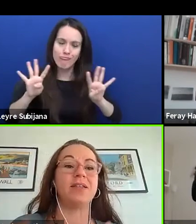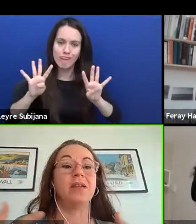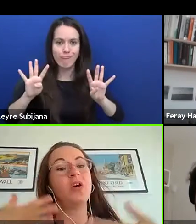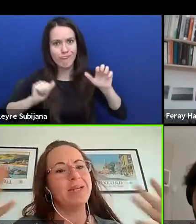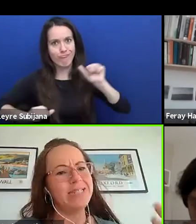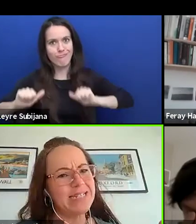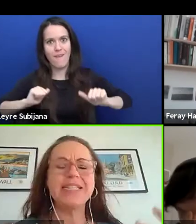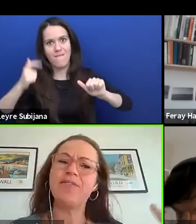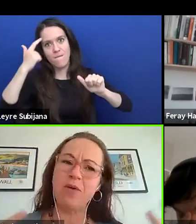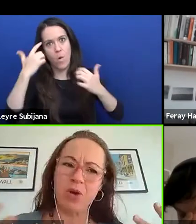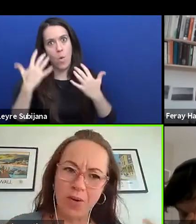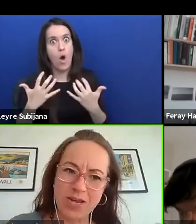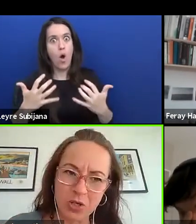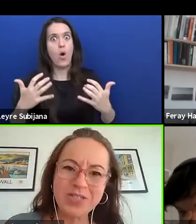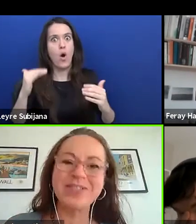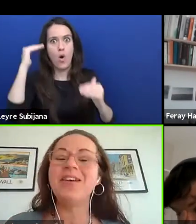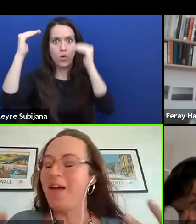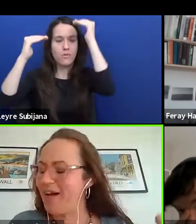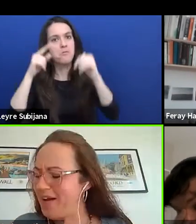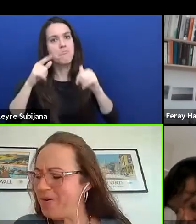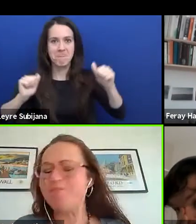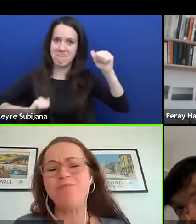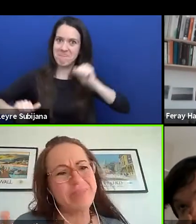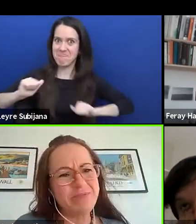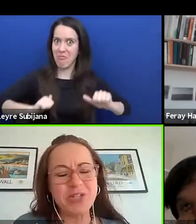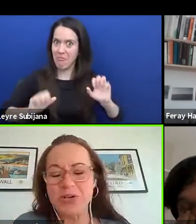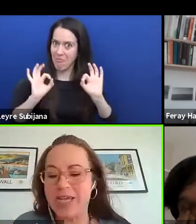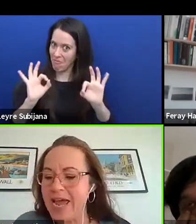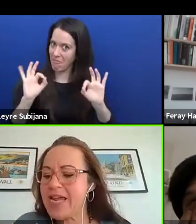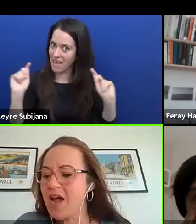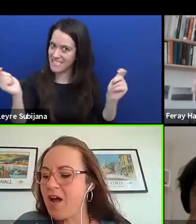And we did it and they were quite good, but it was okay.